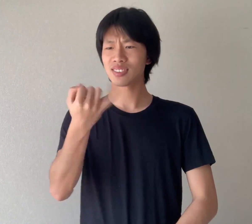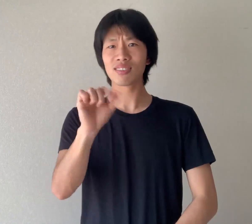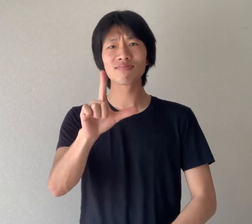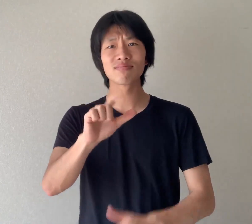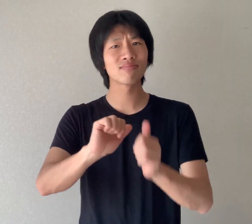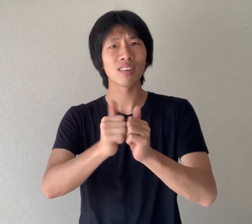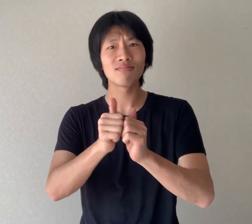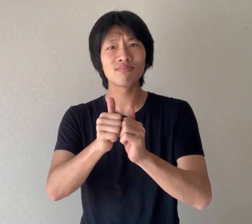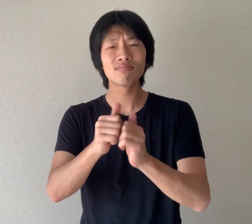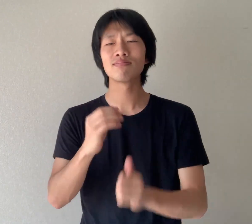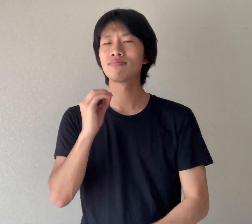How do you sign this in JSL?